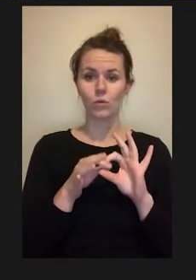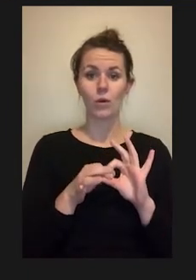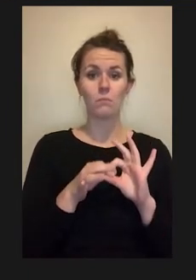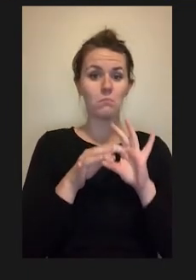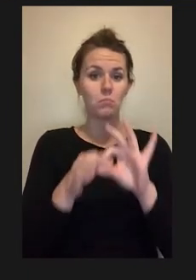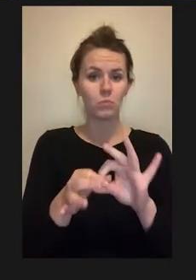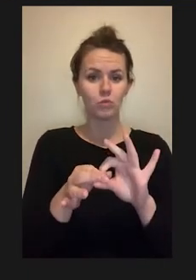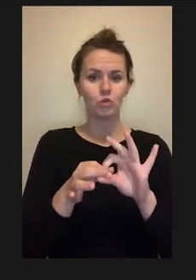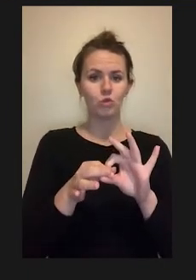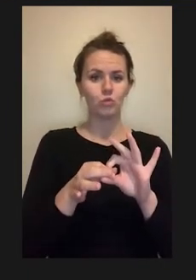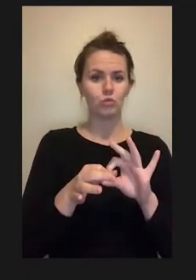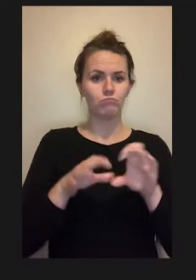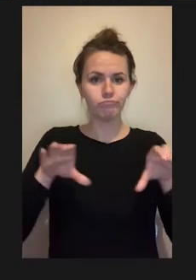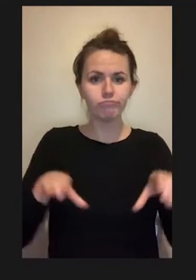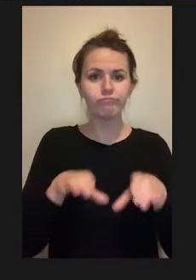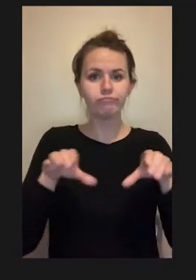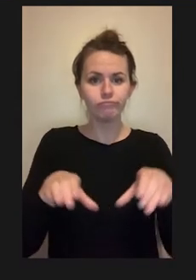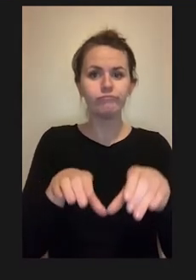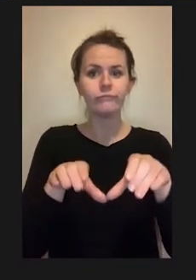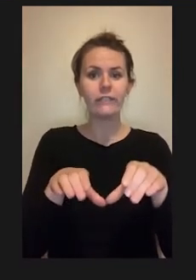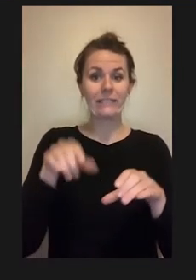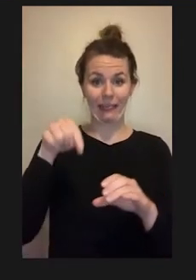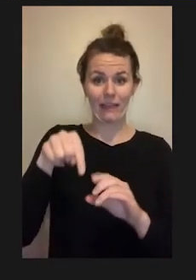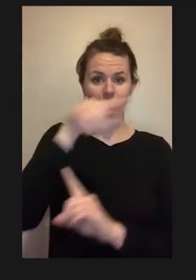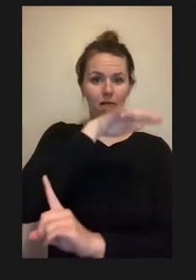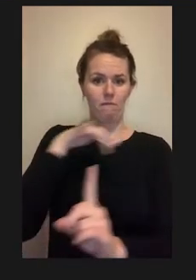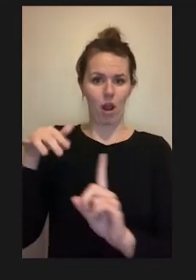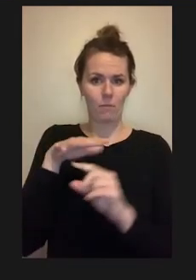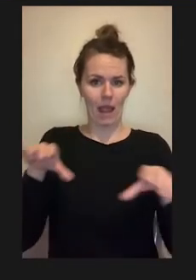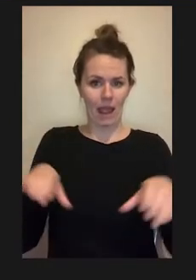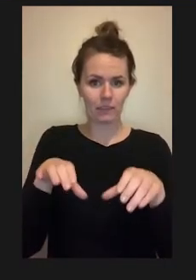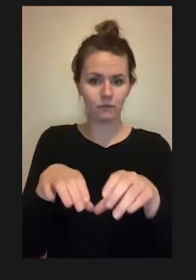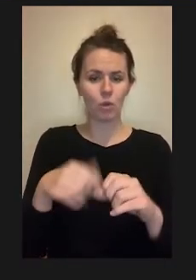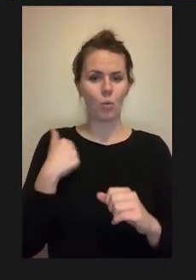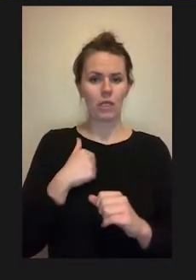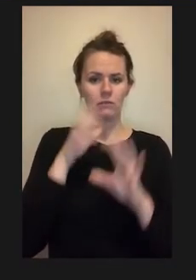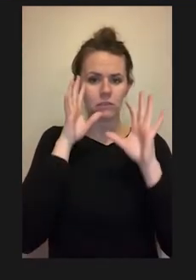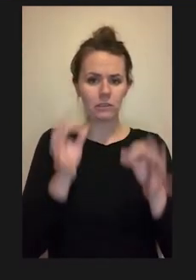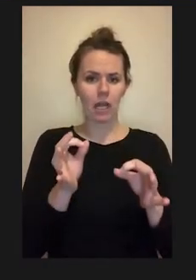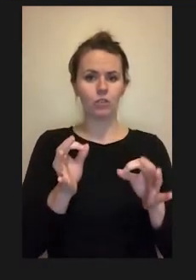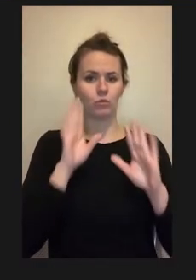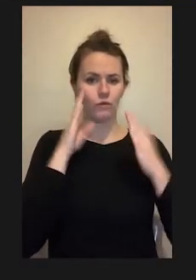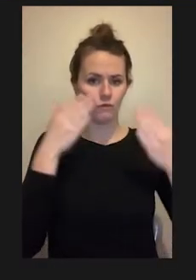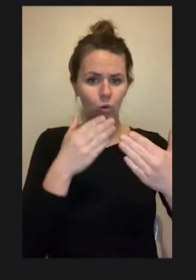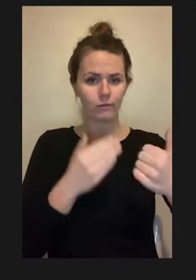activities lab tasks within this environment we decided to look at three stations: